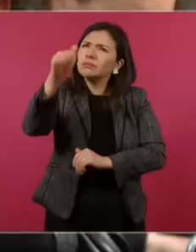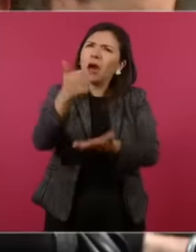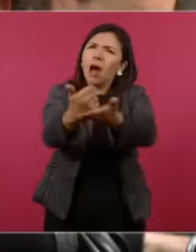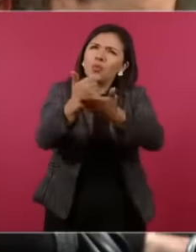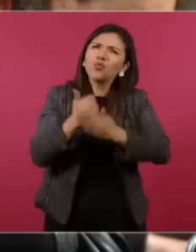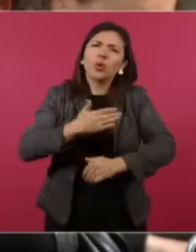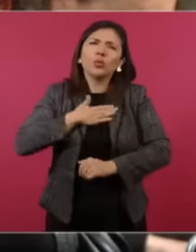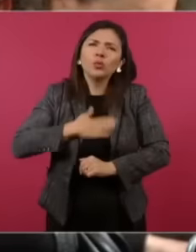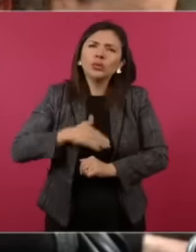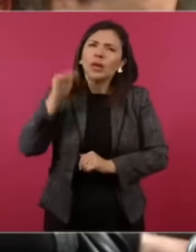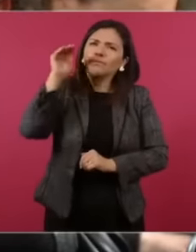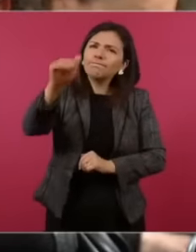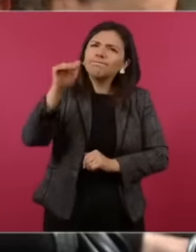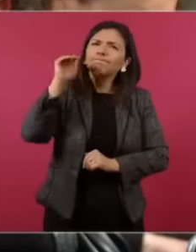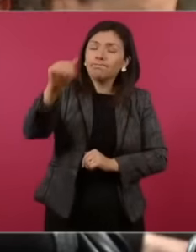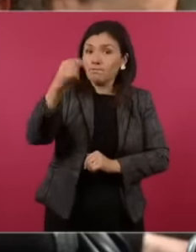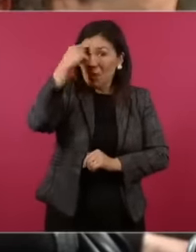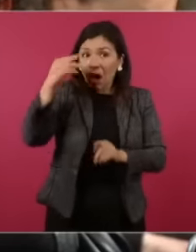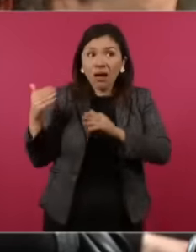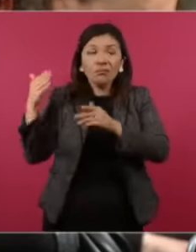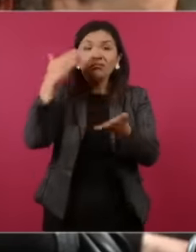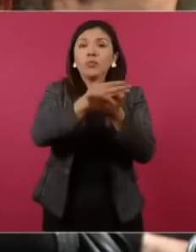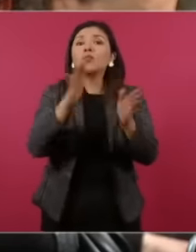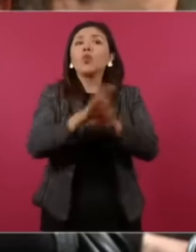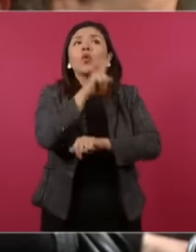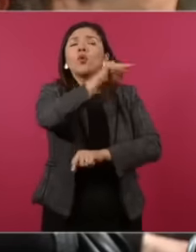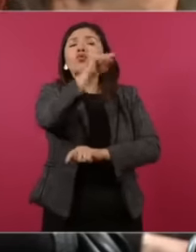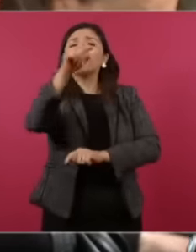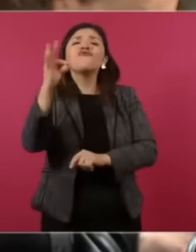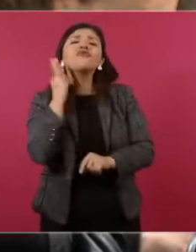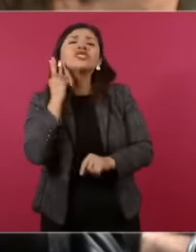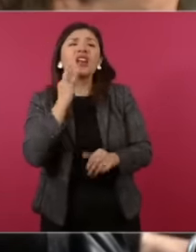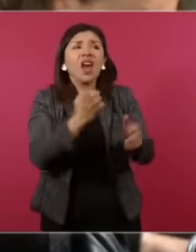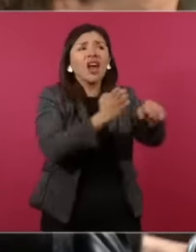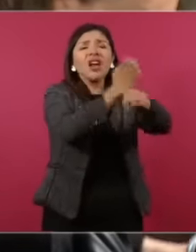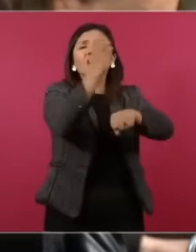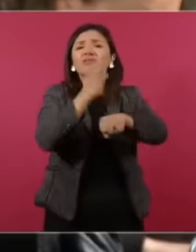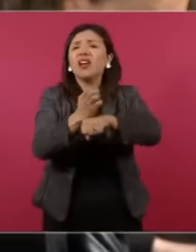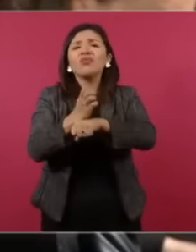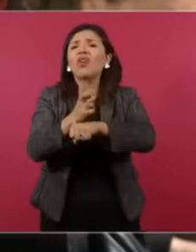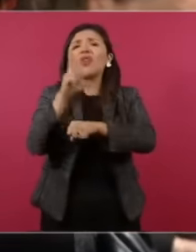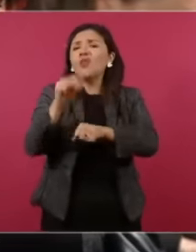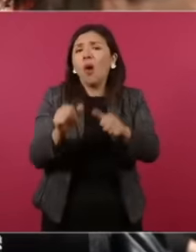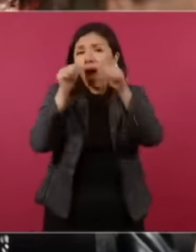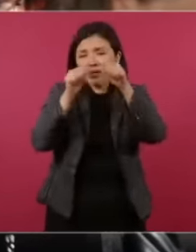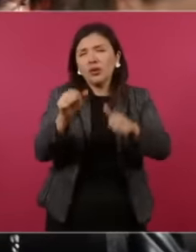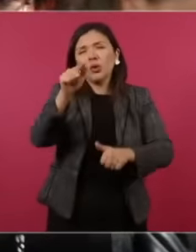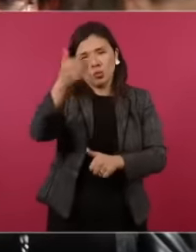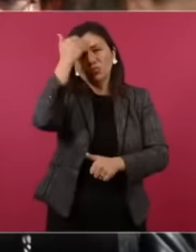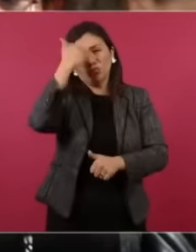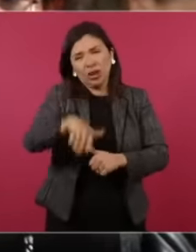for things like that, before the prosecutor's offices of their states, so you know it and they are attending to it. one, two